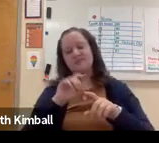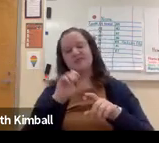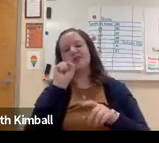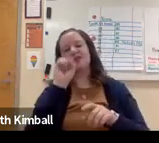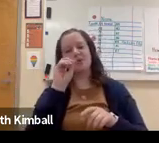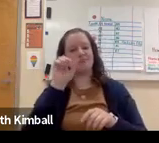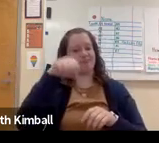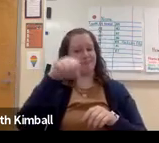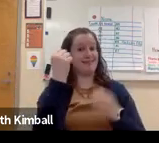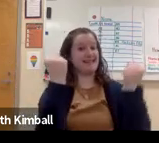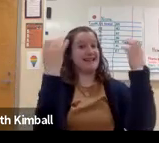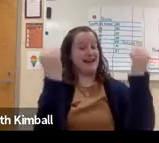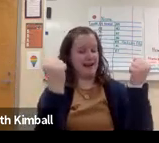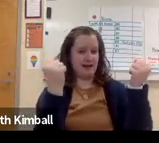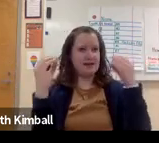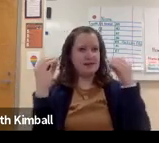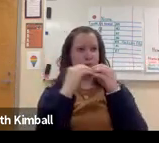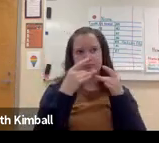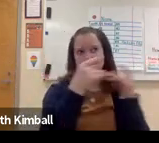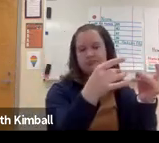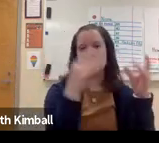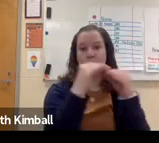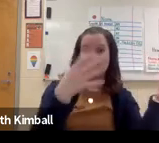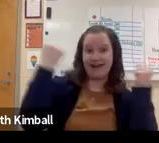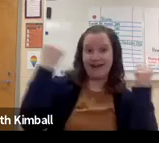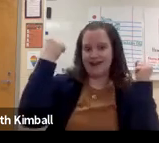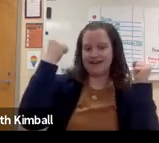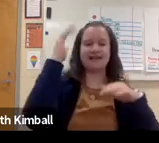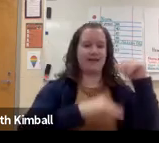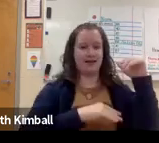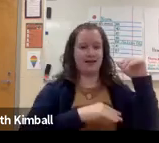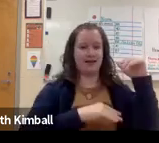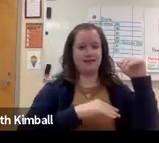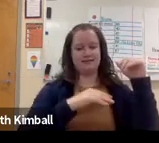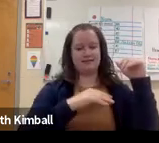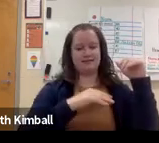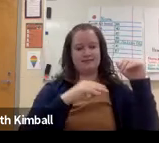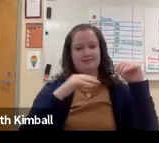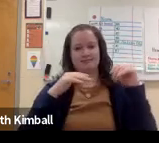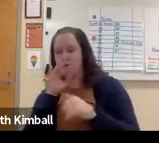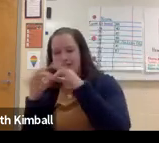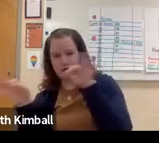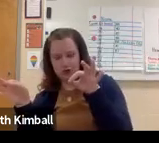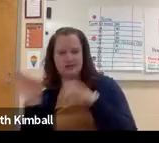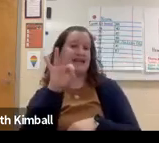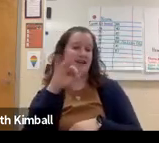create an entire sentence. So yes, ASL is more efficient, much quicker